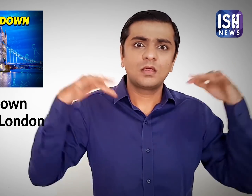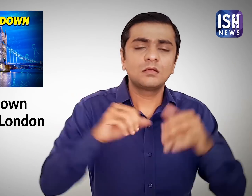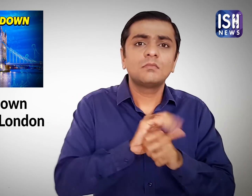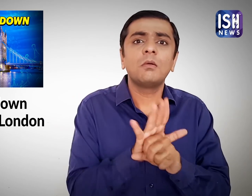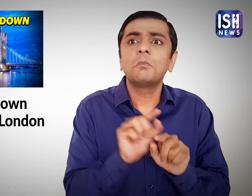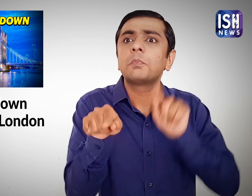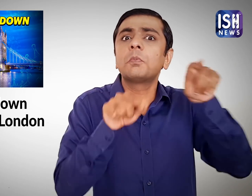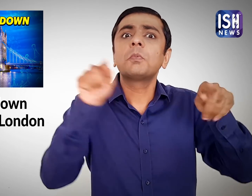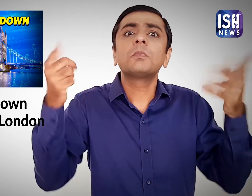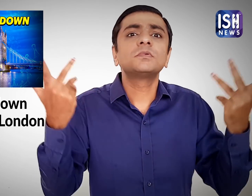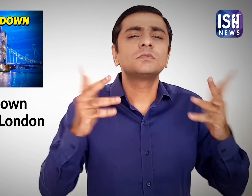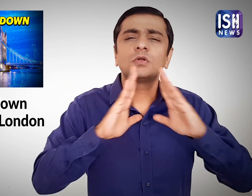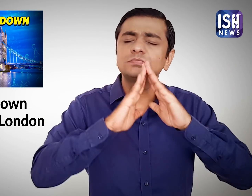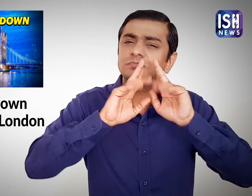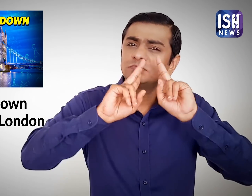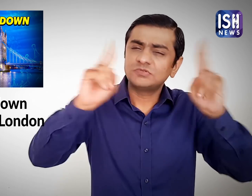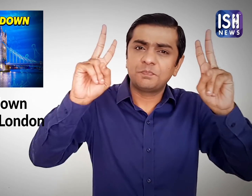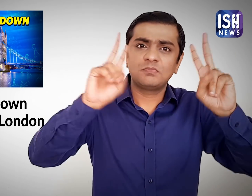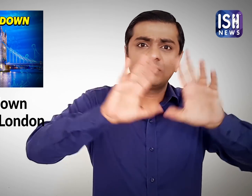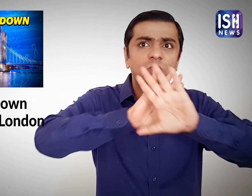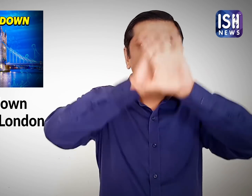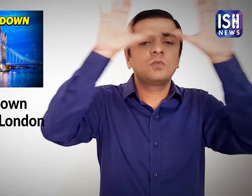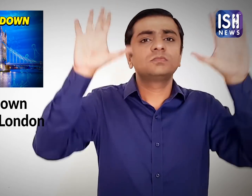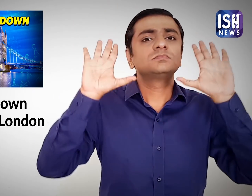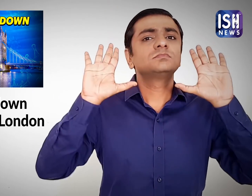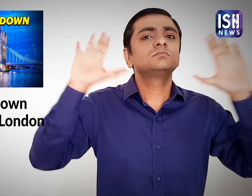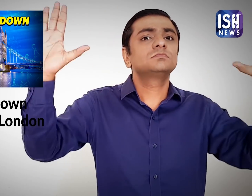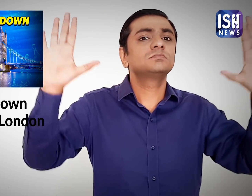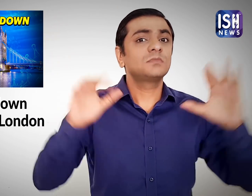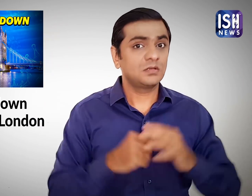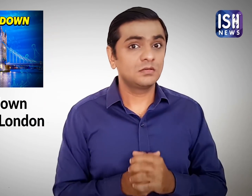As this could spread the virus.